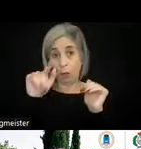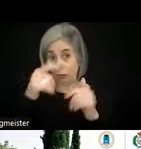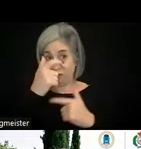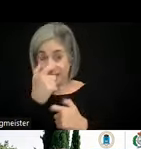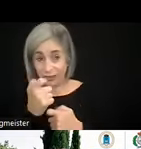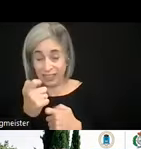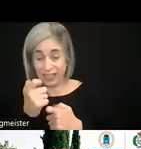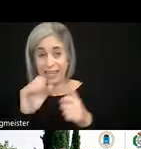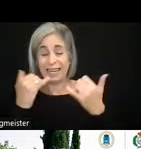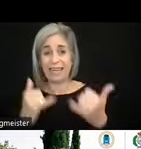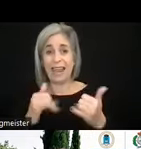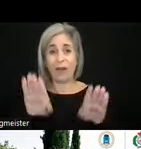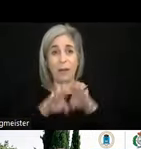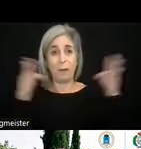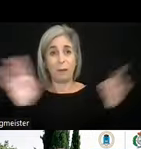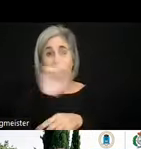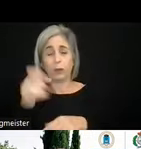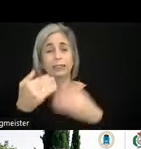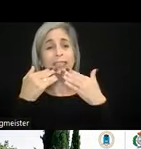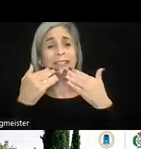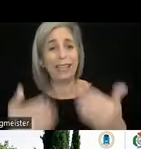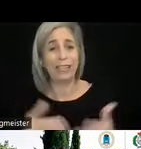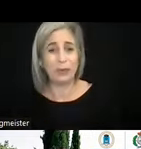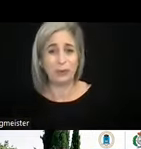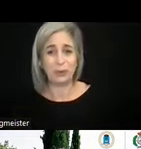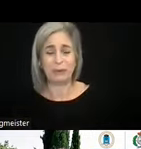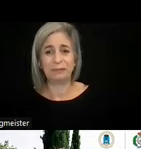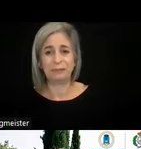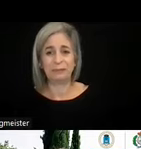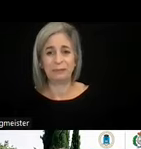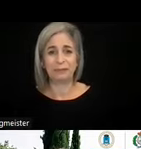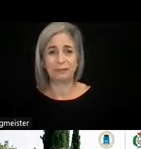Now I'm open for questions. Thank you. >> SUSANNA LAURIN: Thank you very much,